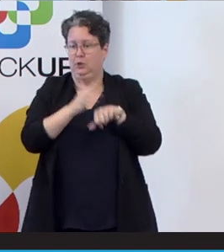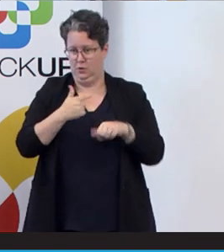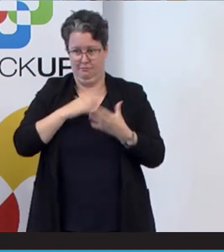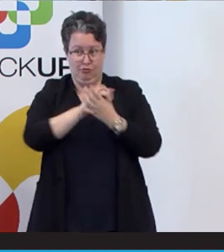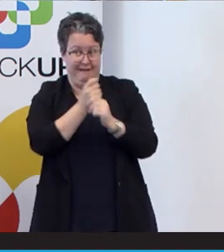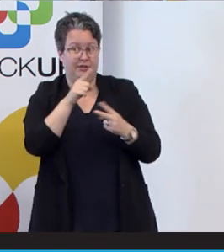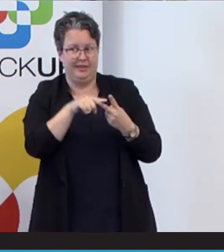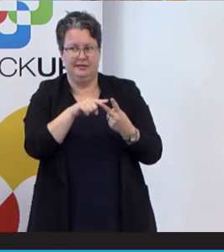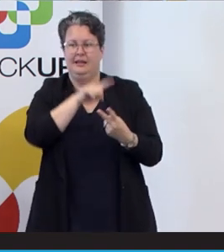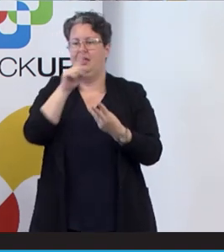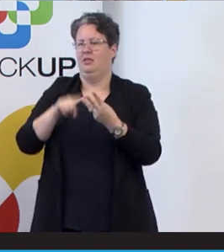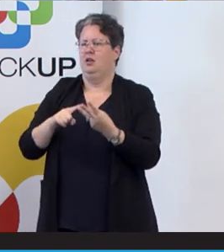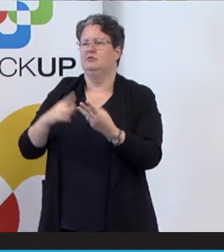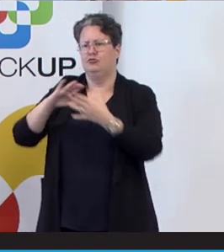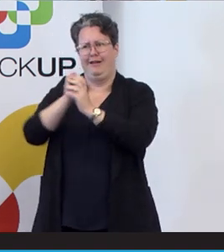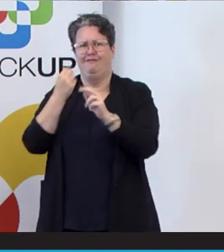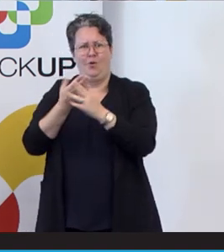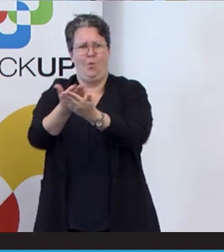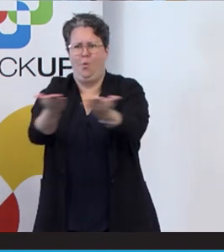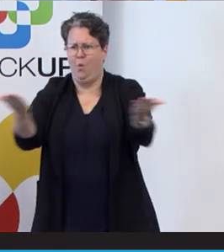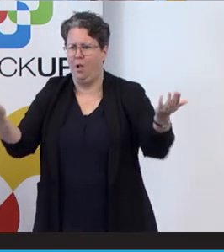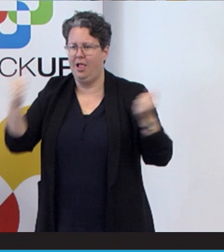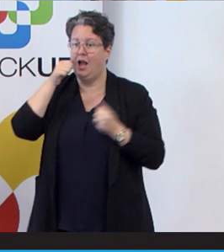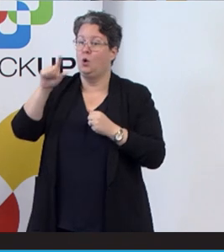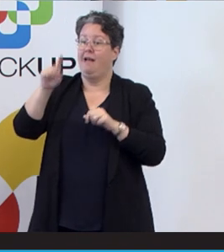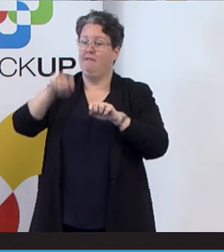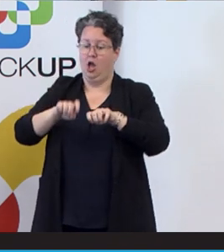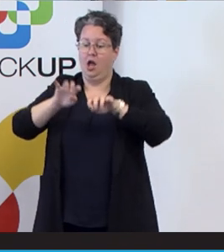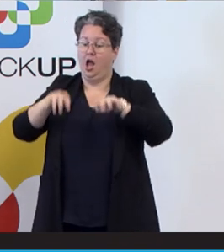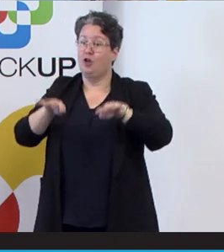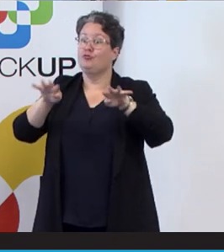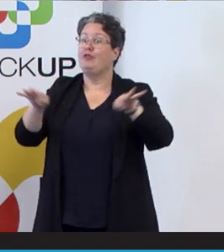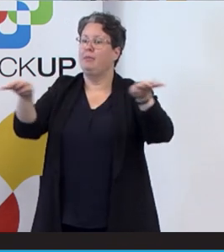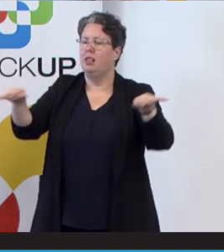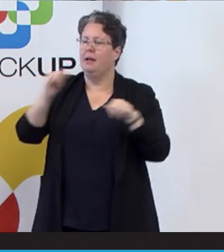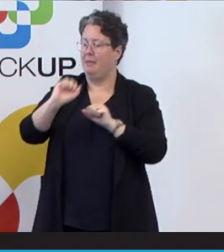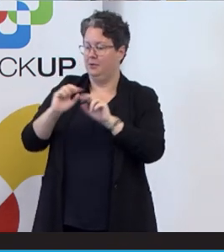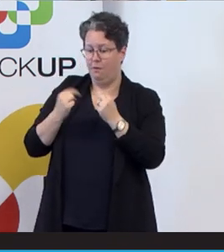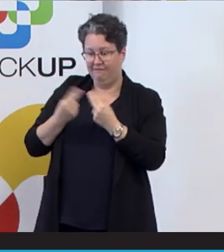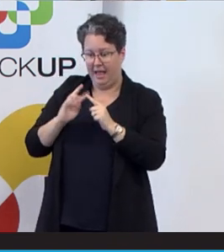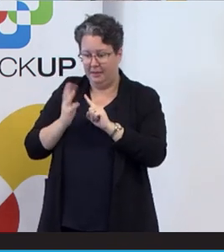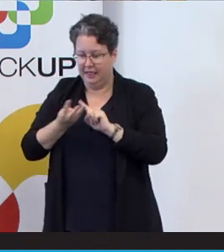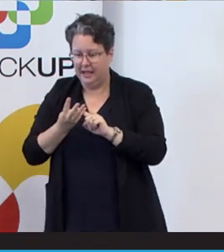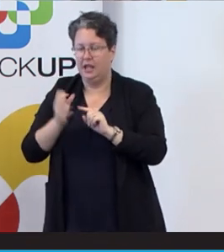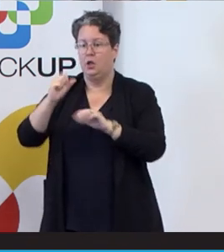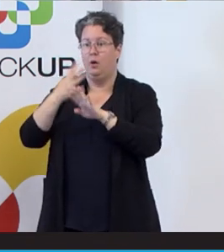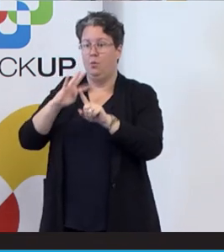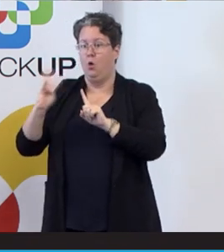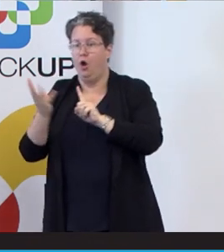and that I'm thankful for all of you. So I know that you all have ripples, whether that's just in your family, in the work that you do and the way that you support and advocate for the sector.